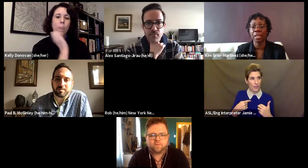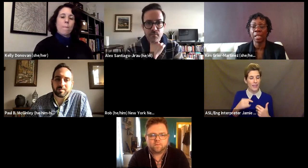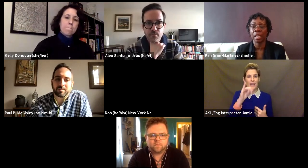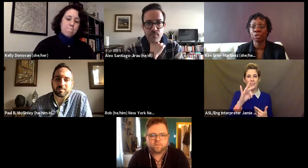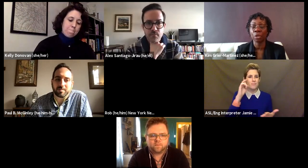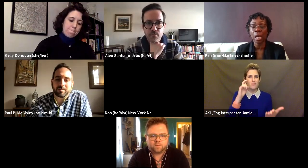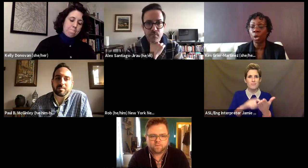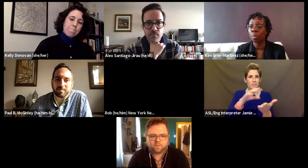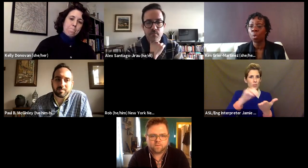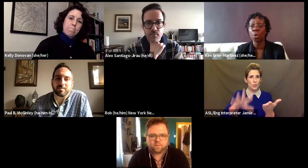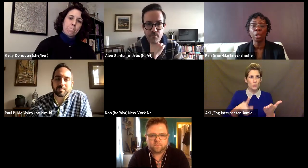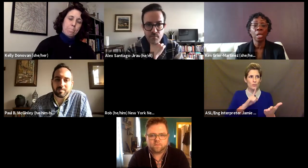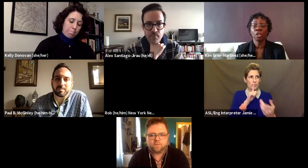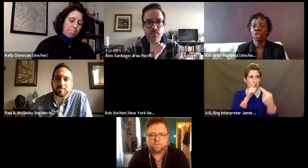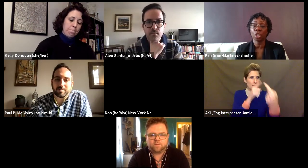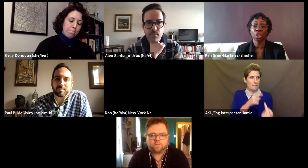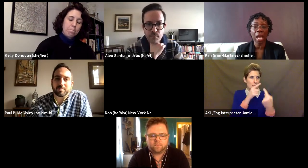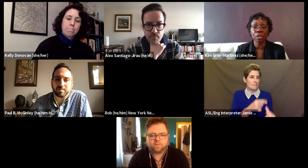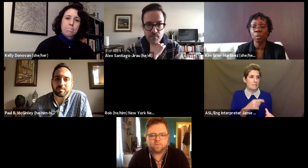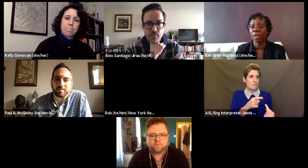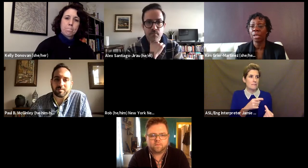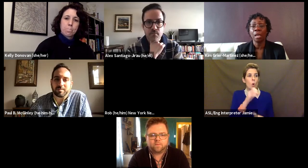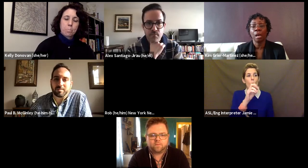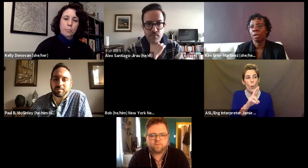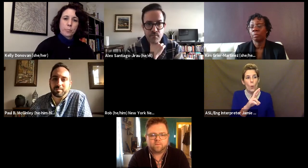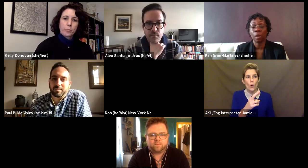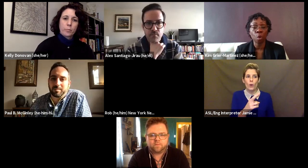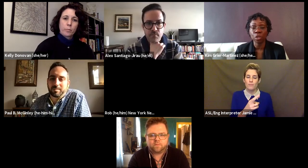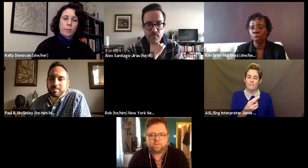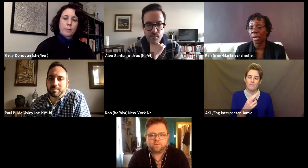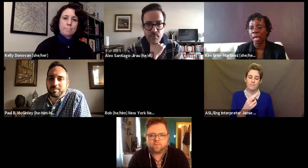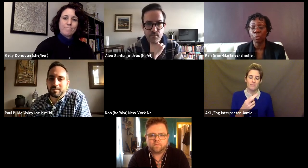need extra help or just a chat with, of course, a breakout